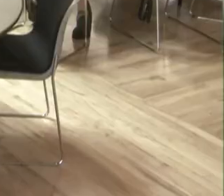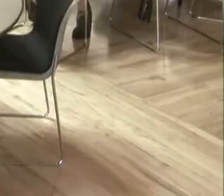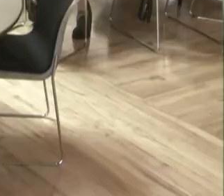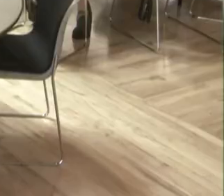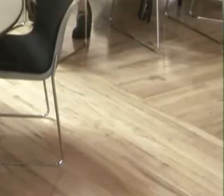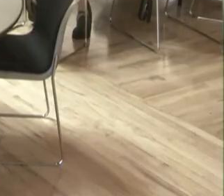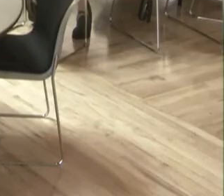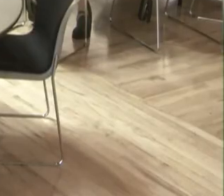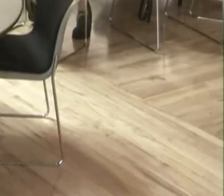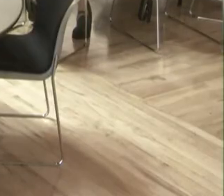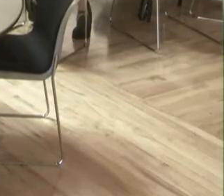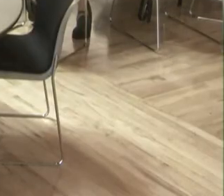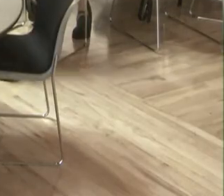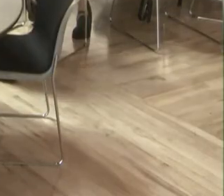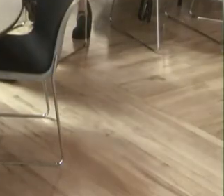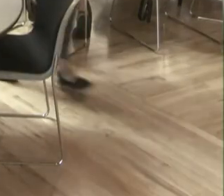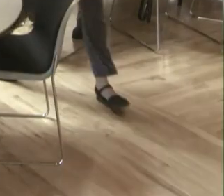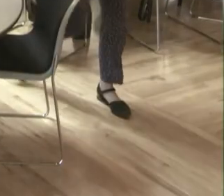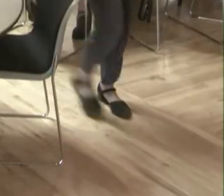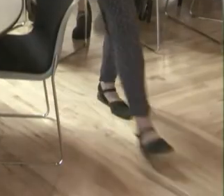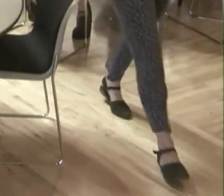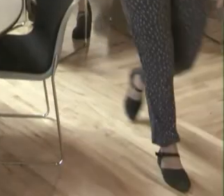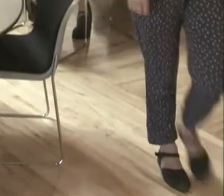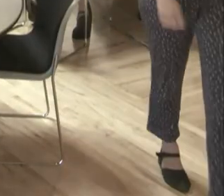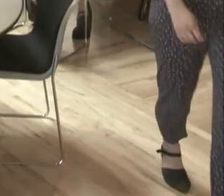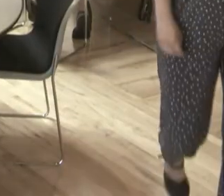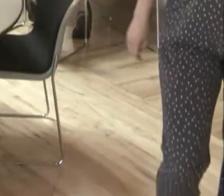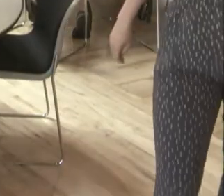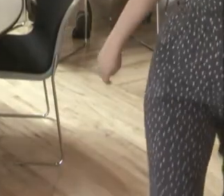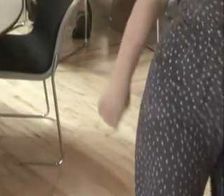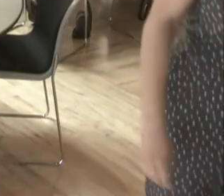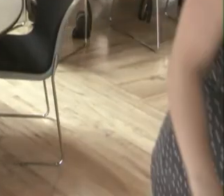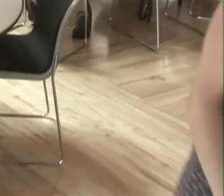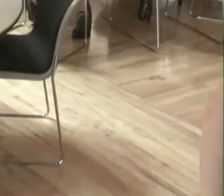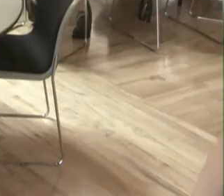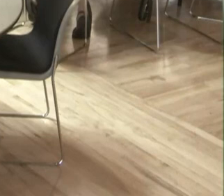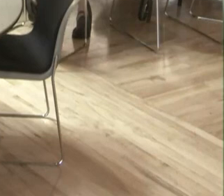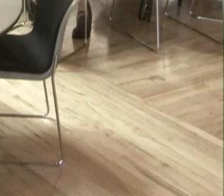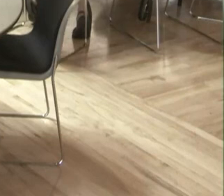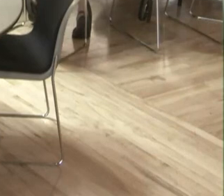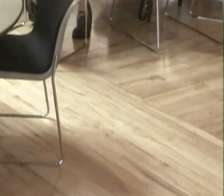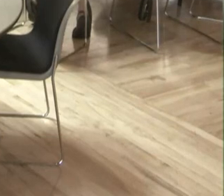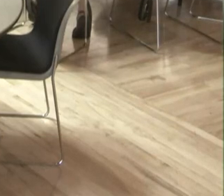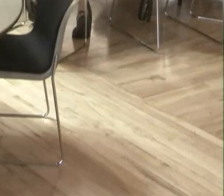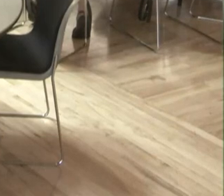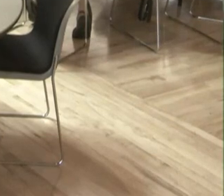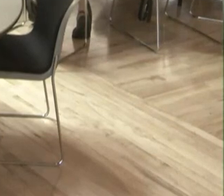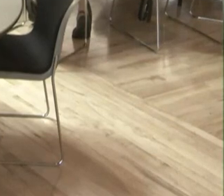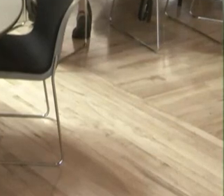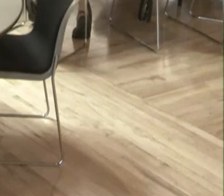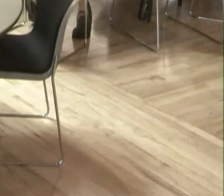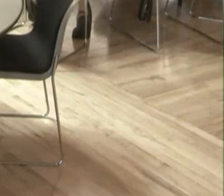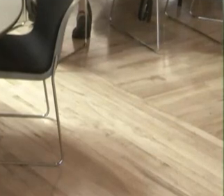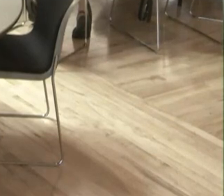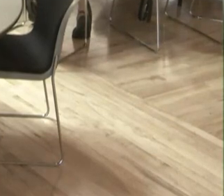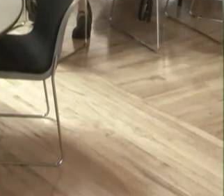person you'll be, try to care about that person you'll be. As Philippe said earlier, the